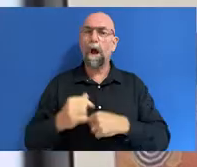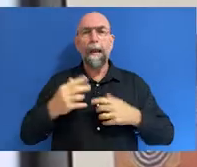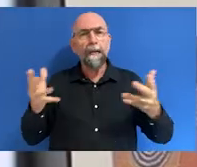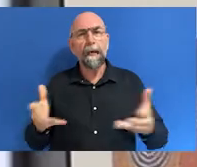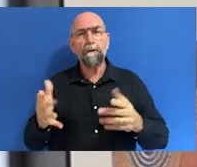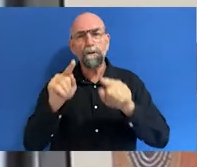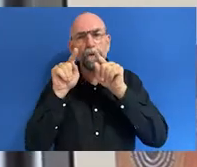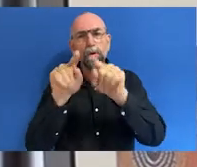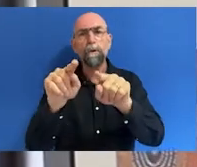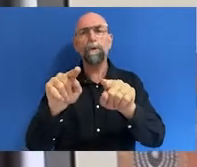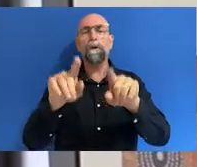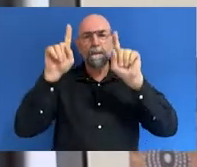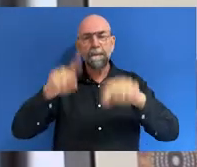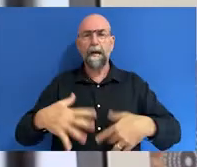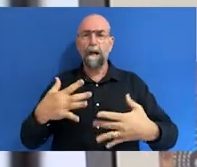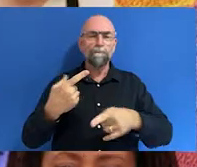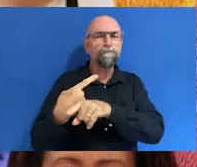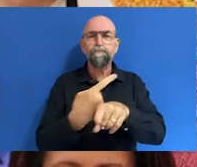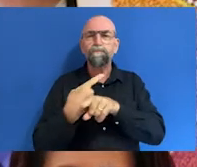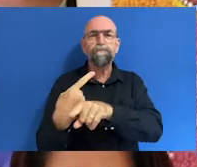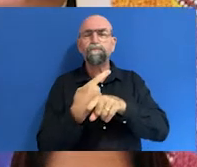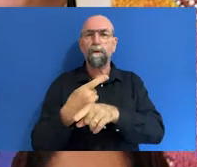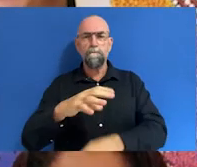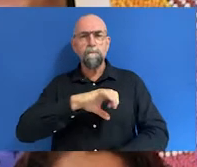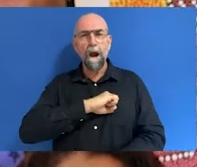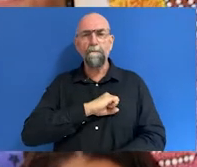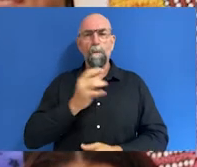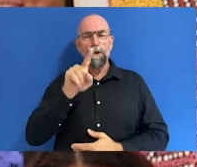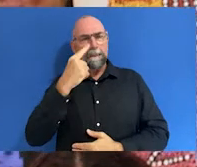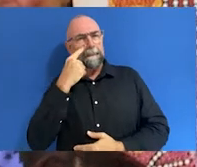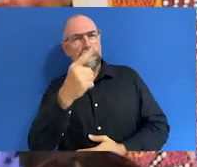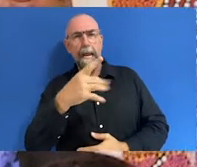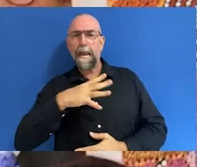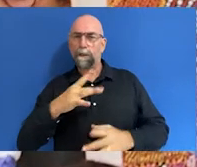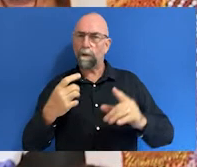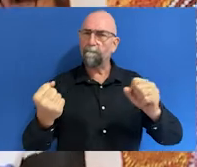having conversations about being brave, about what you see that must change in this space,